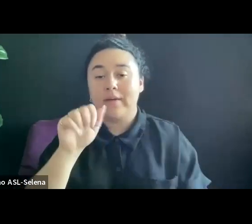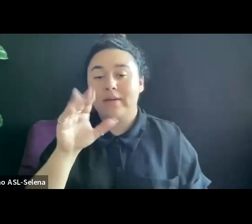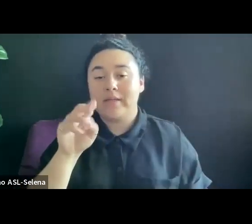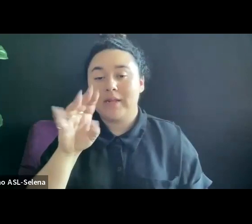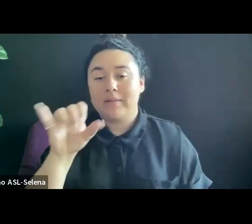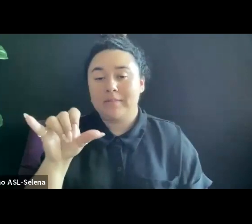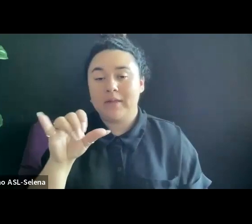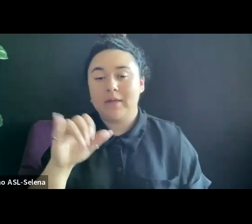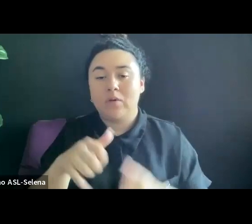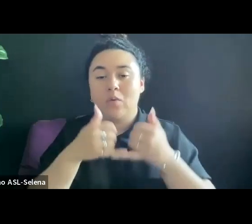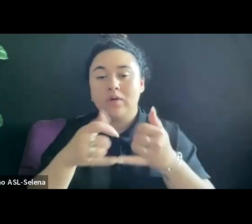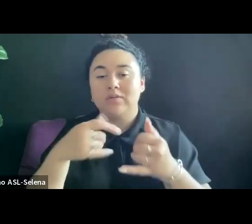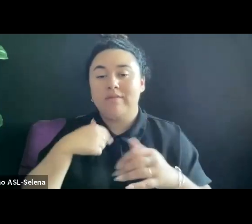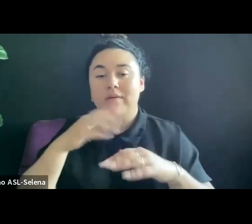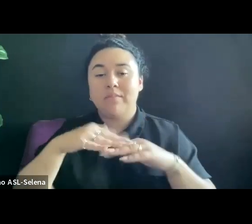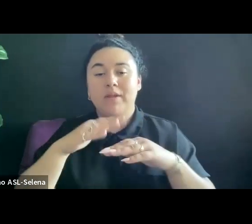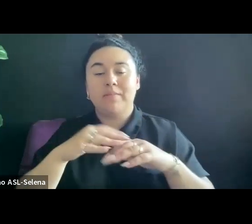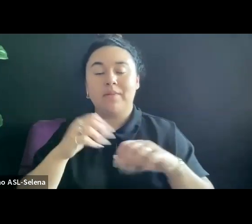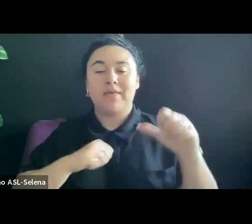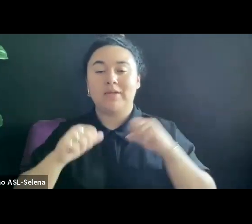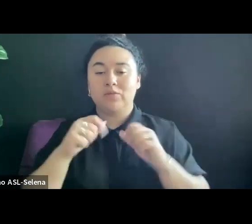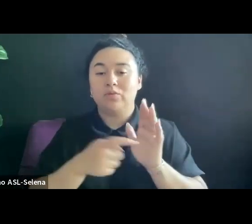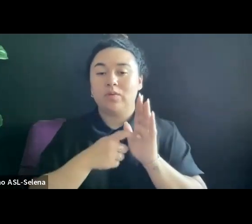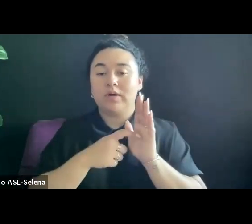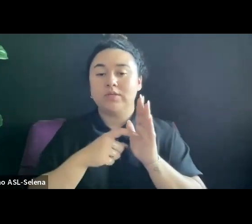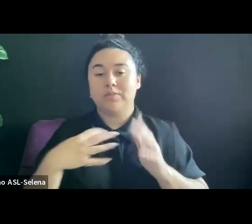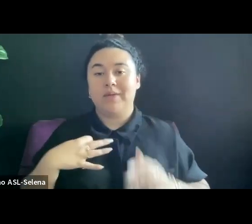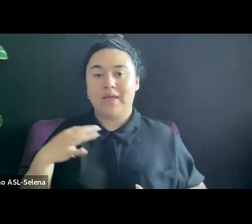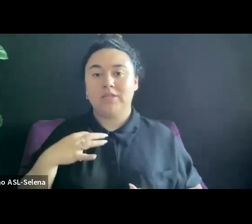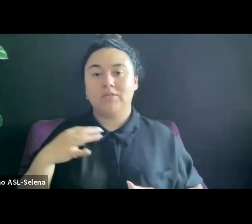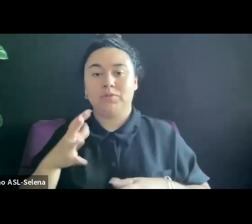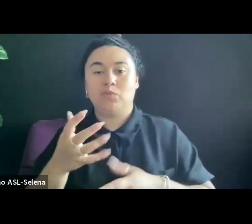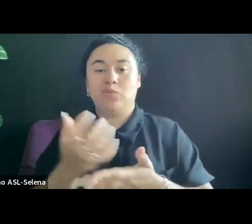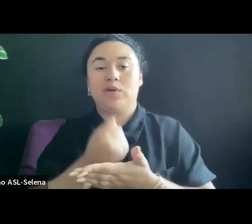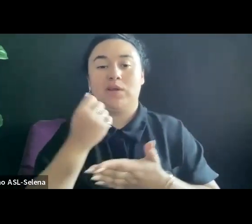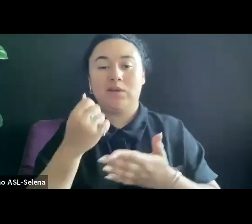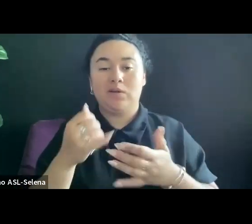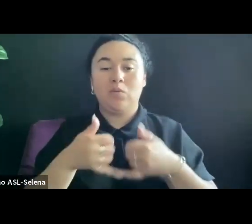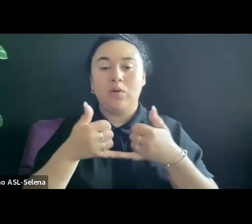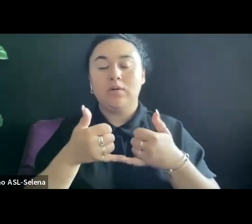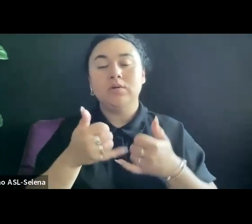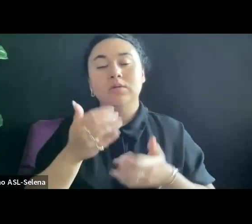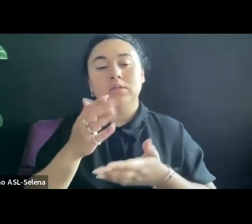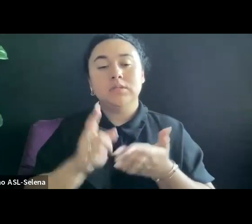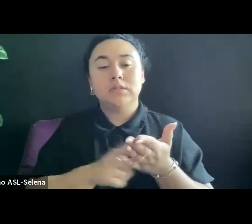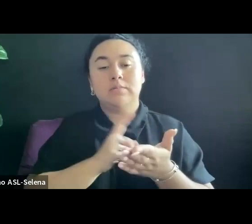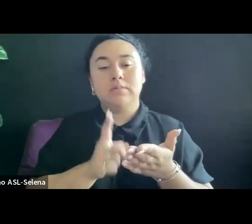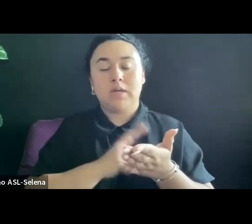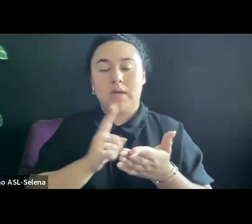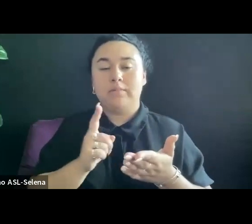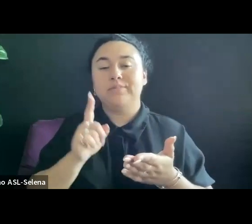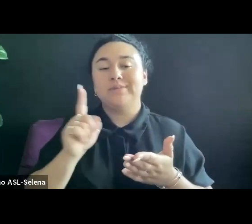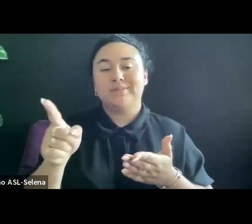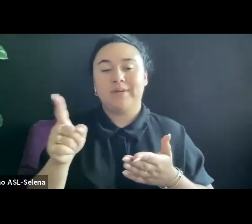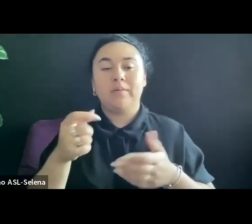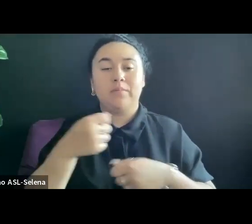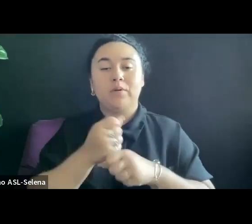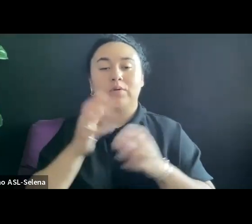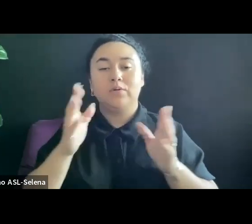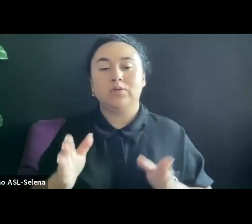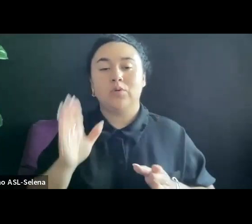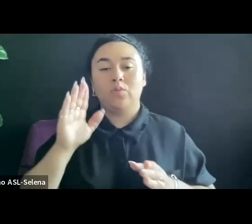SOMETIMES PRODUCERS WILL FOUR WALL OR RENT A THEATER TO HOLD PRESS SCREENINGS OR PUBLICITY